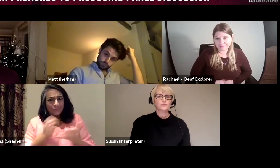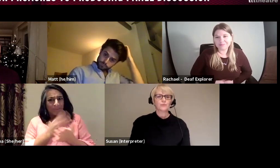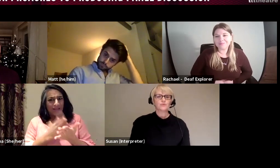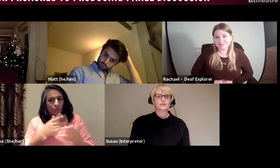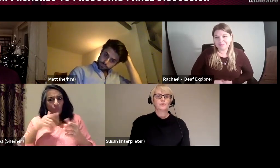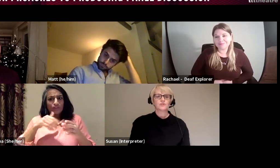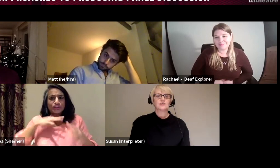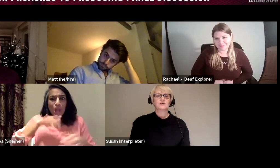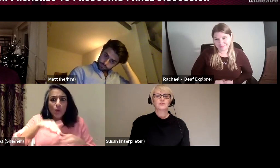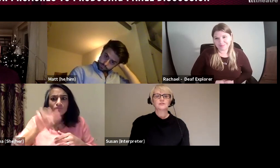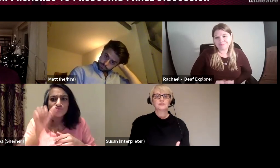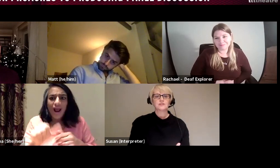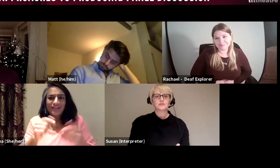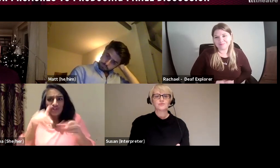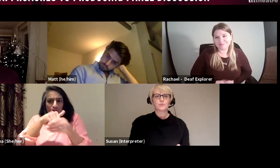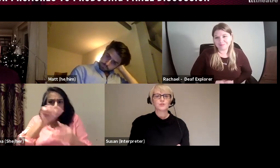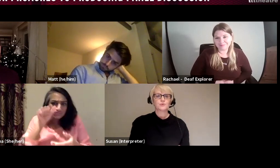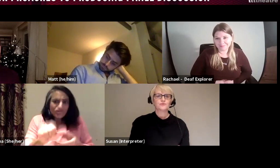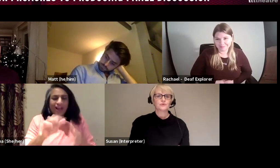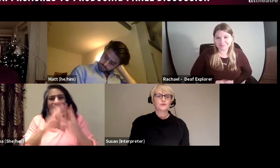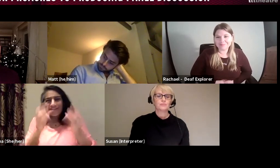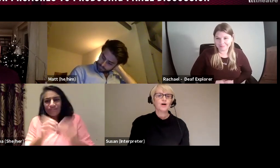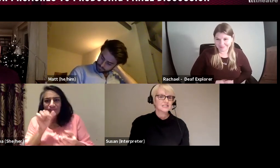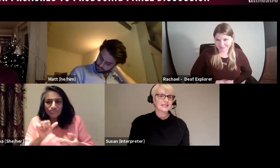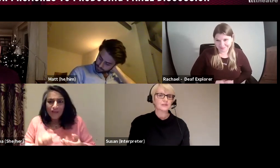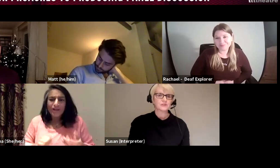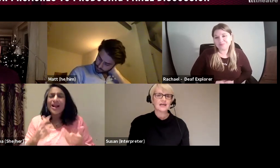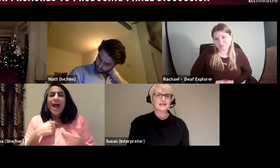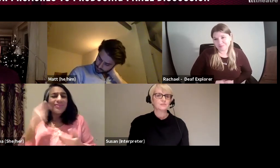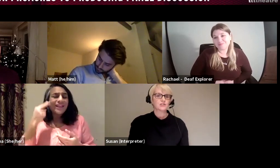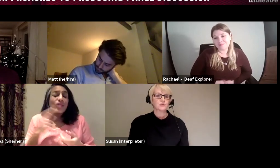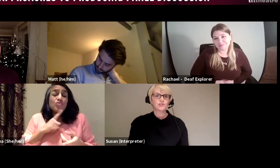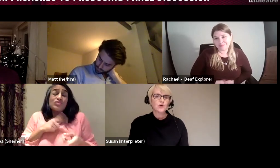bothering them all the time, I was responsible for the marketing element, I had to make sure the tone